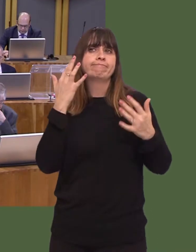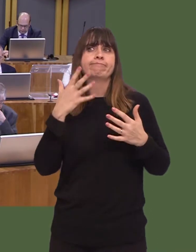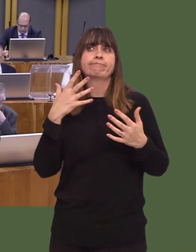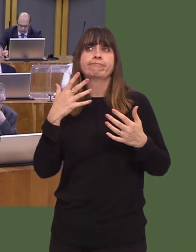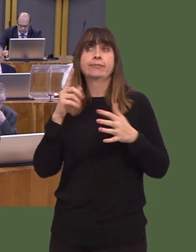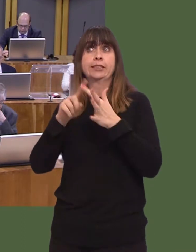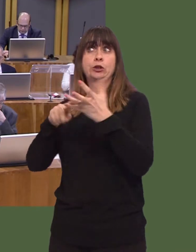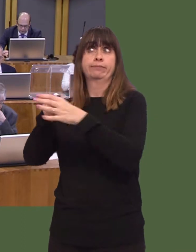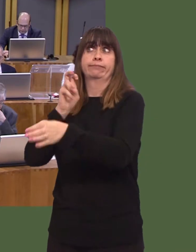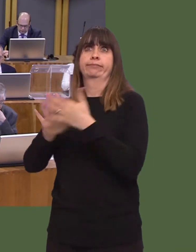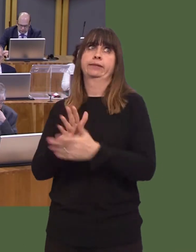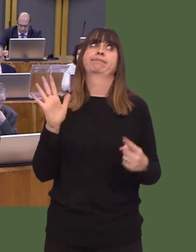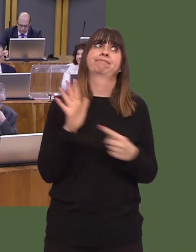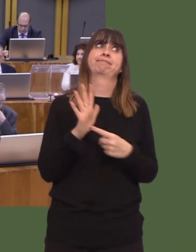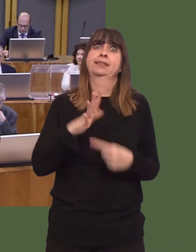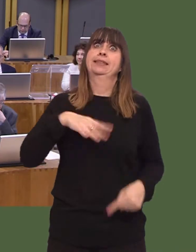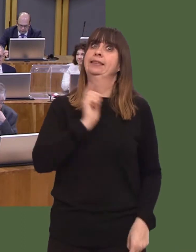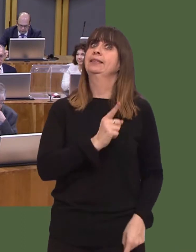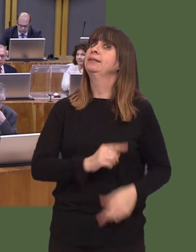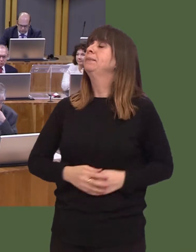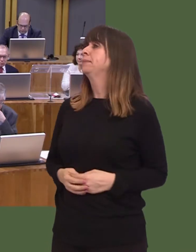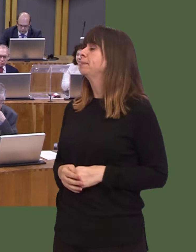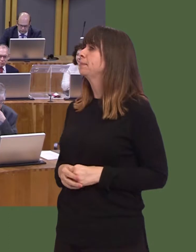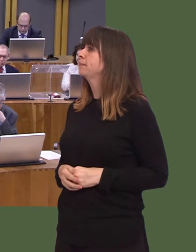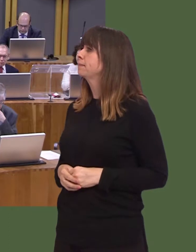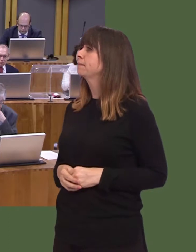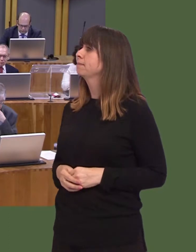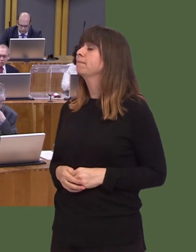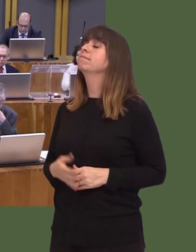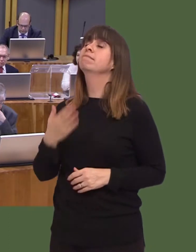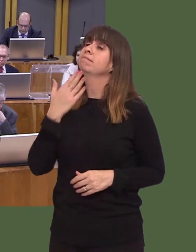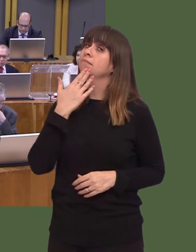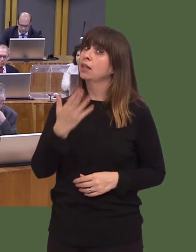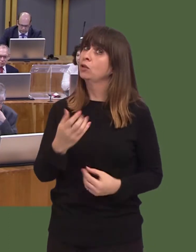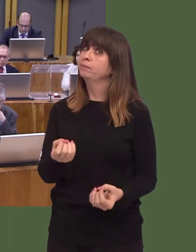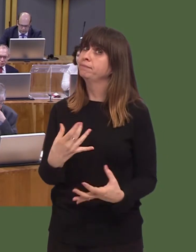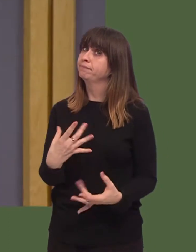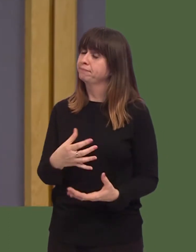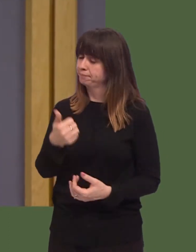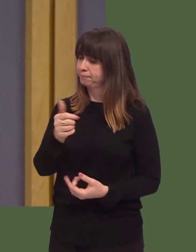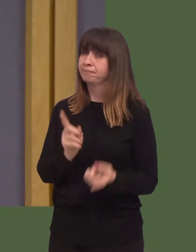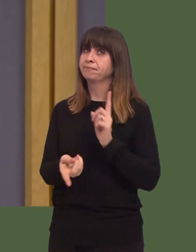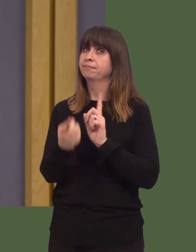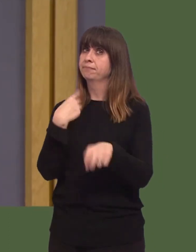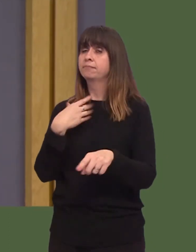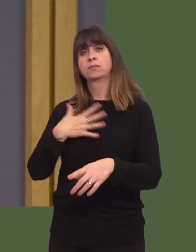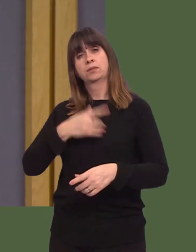a convention even stronger. Julie Morgan: I thank the First Minister for that response and congratulate him for raising